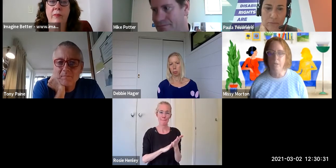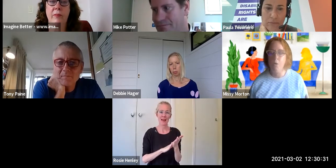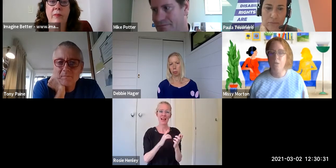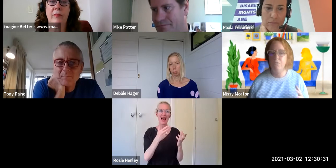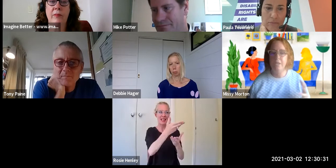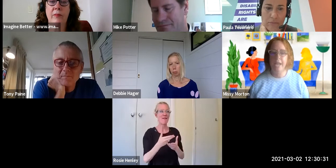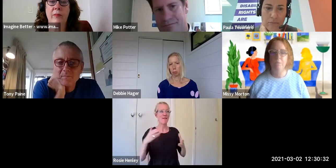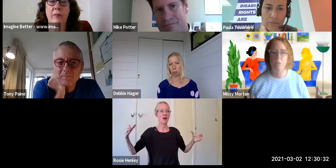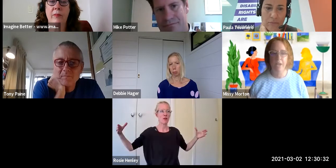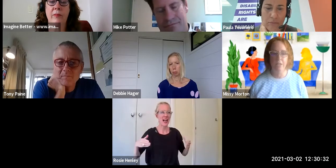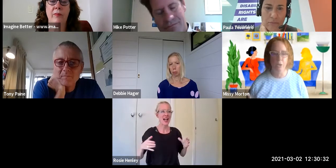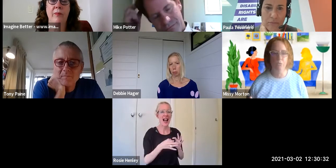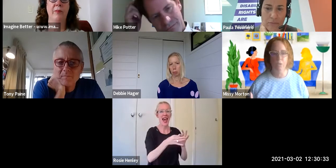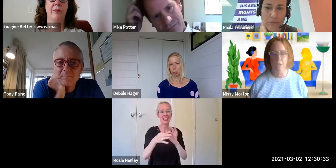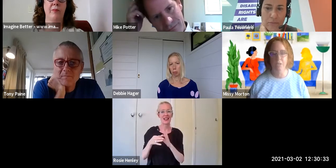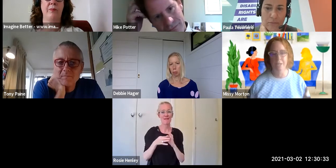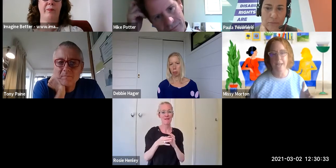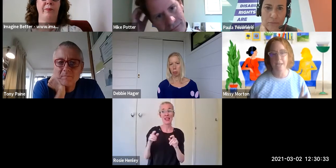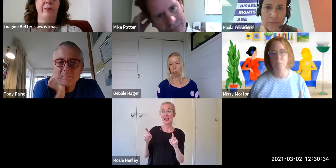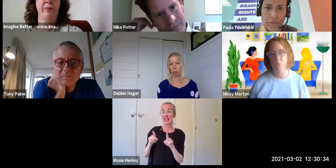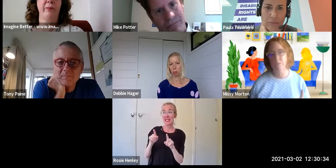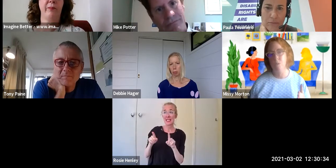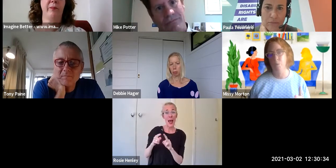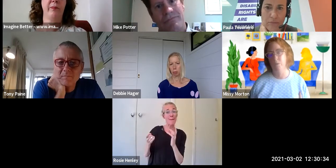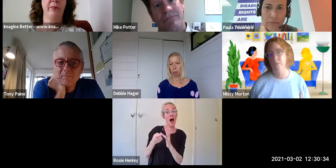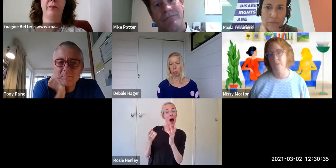all the different names we've had to go through [over] the years to name people's experiences,